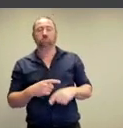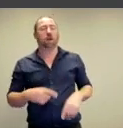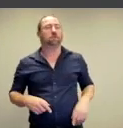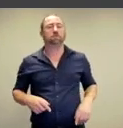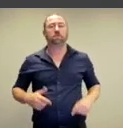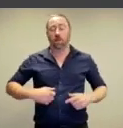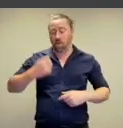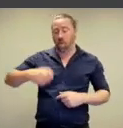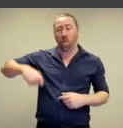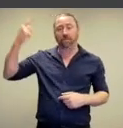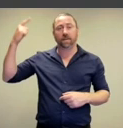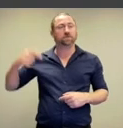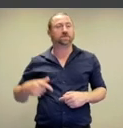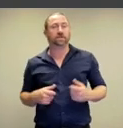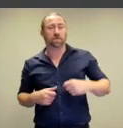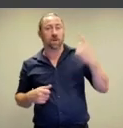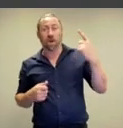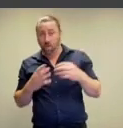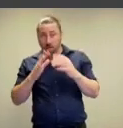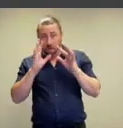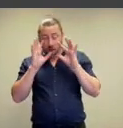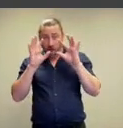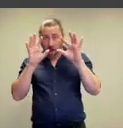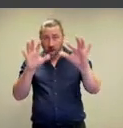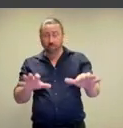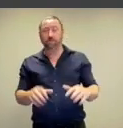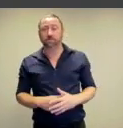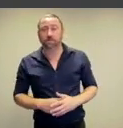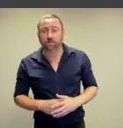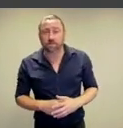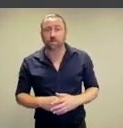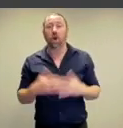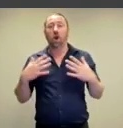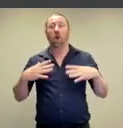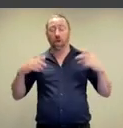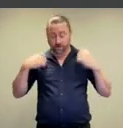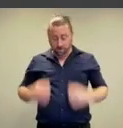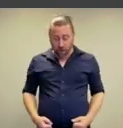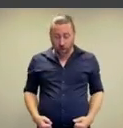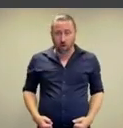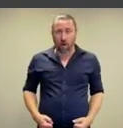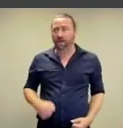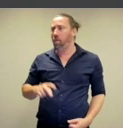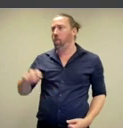she removes her clothes,